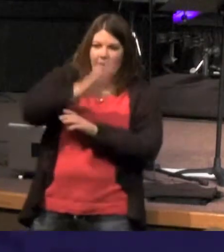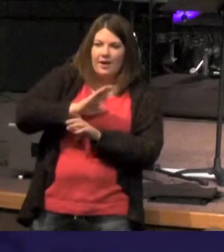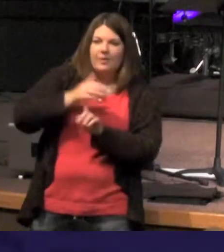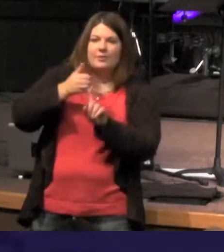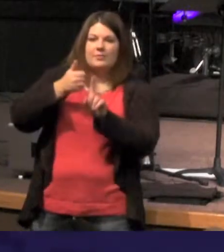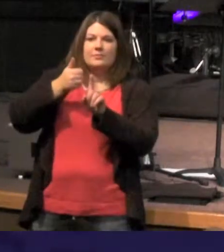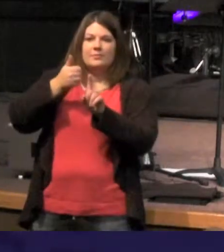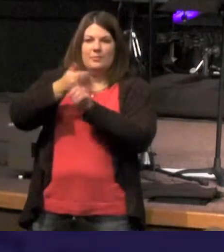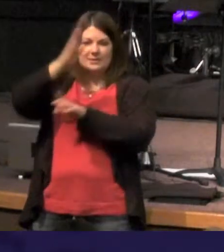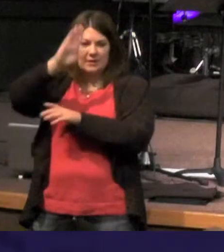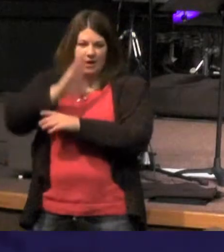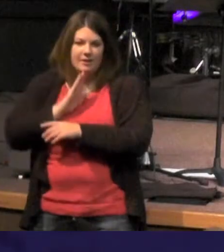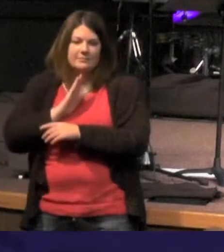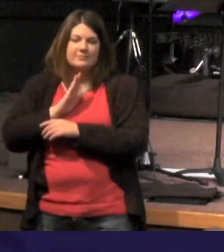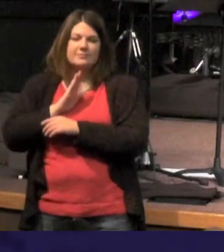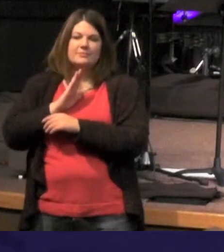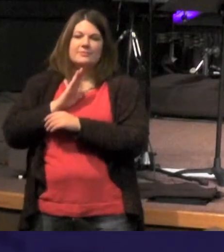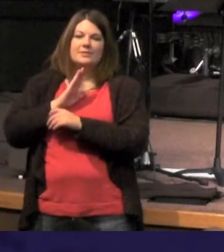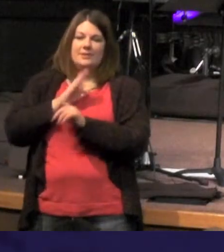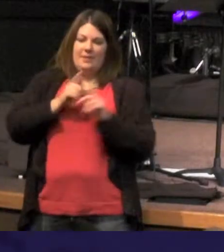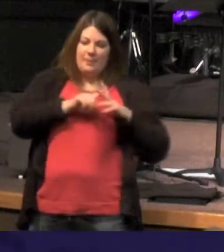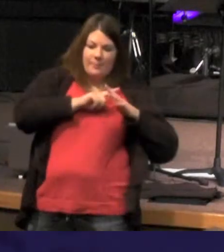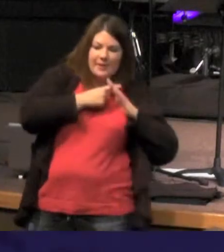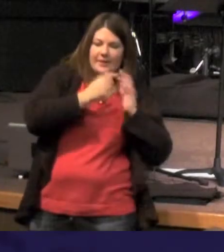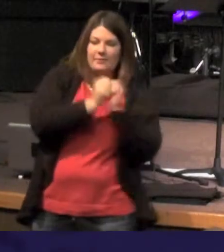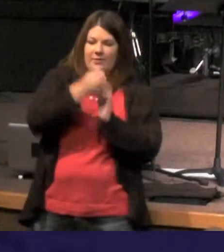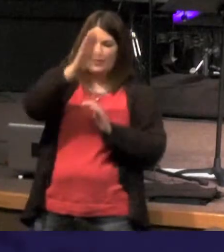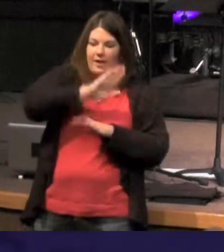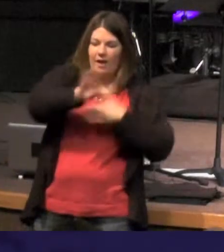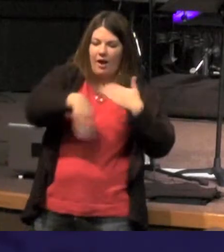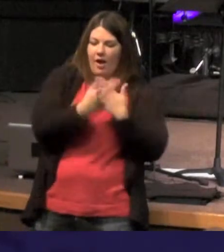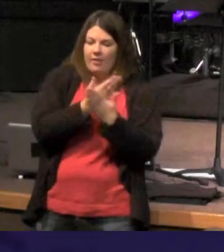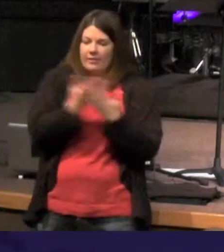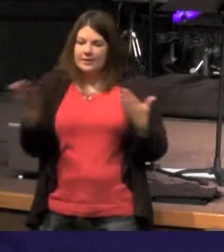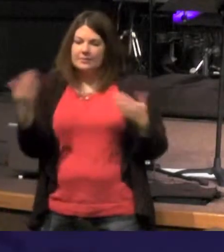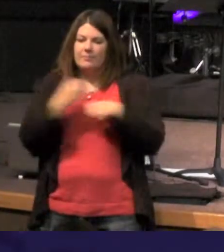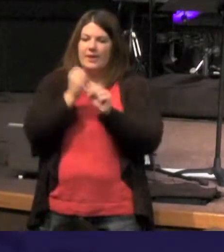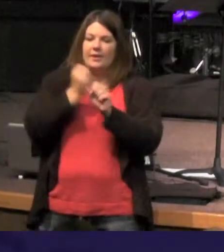was God He was in the beginning with God all things were made through him and without him